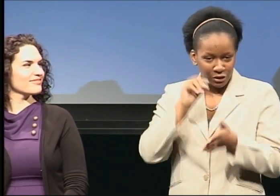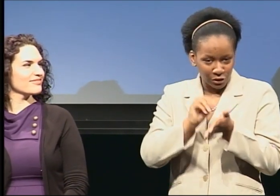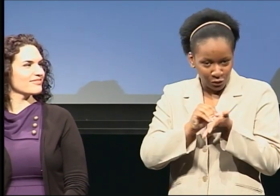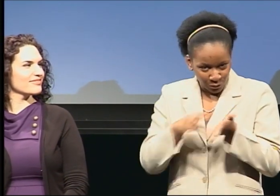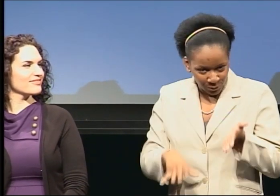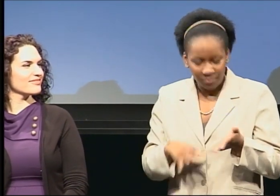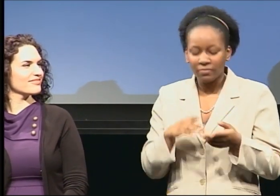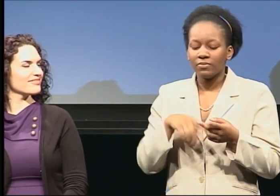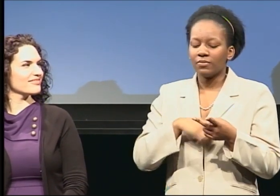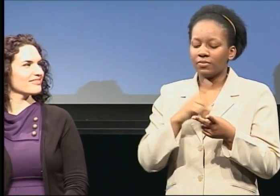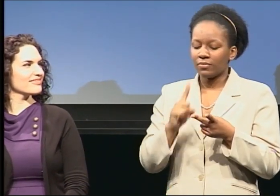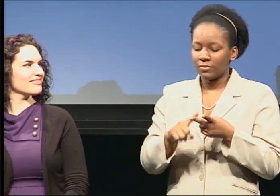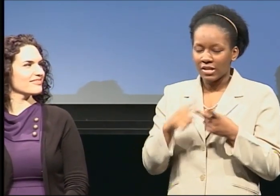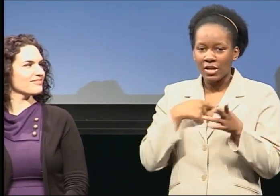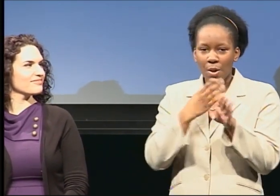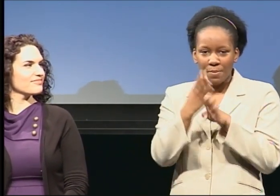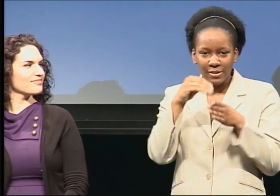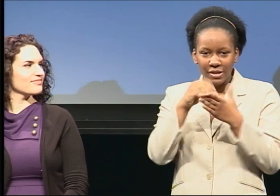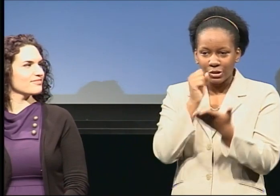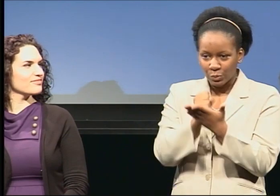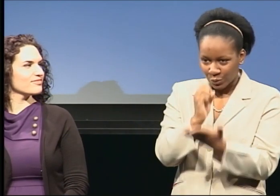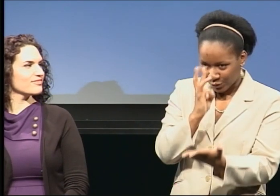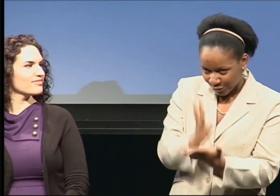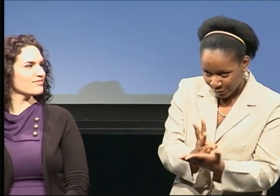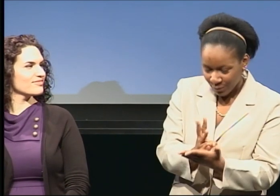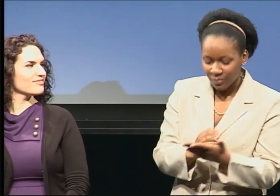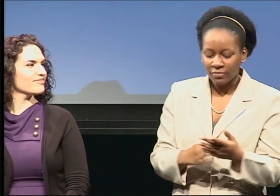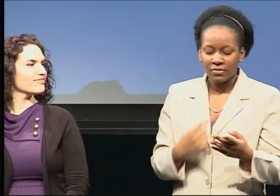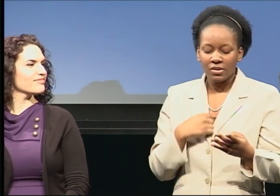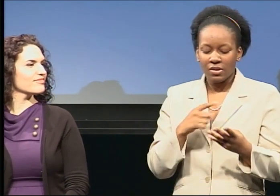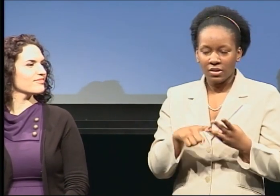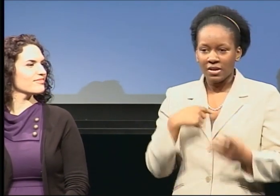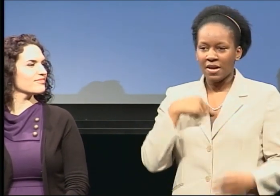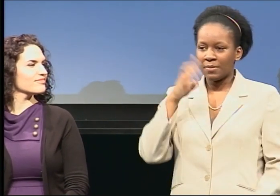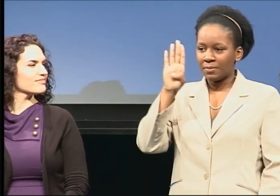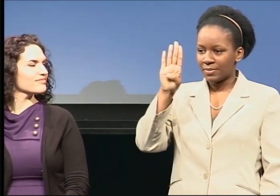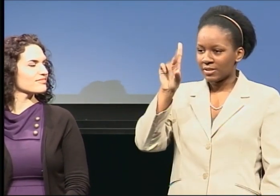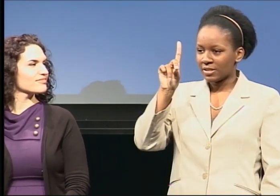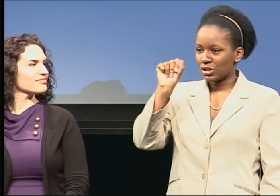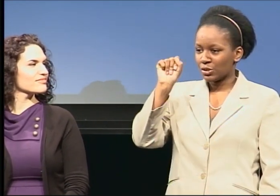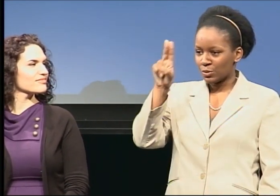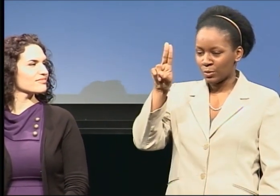I'm the BDSU president of that organization.